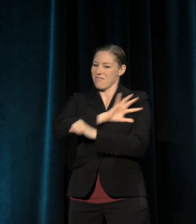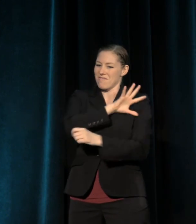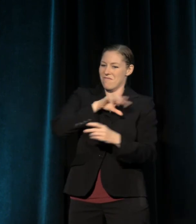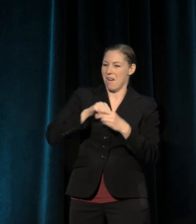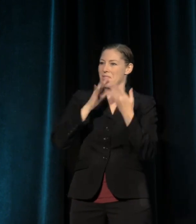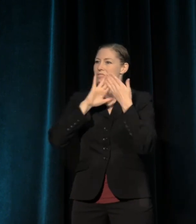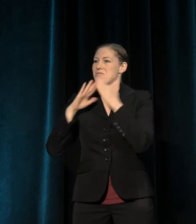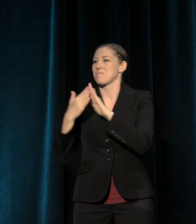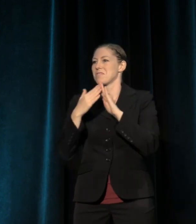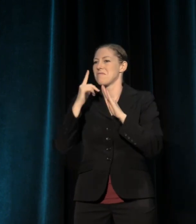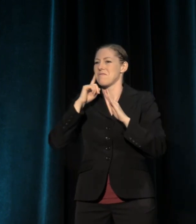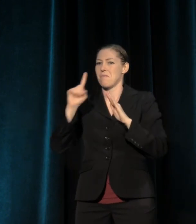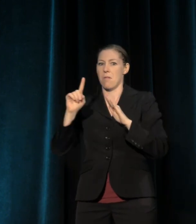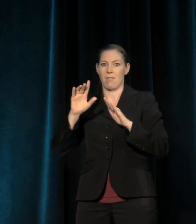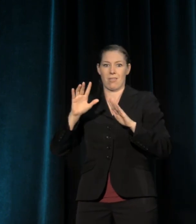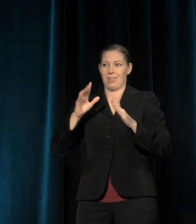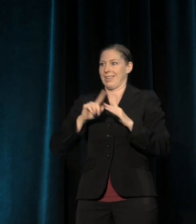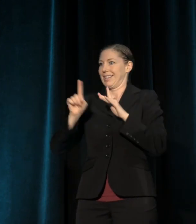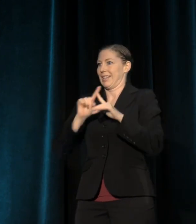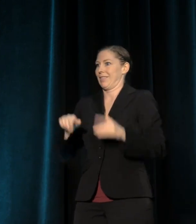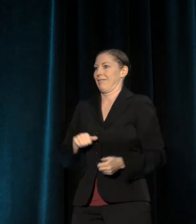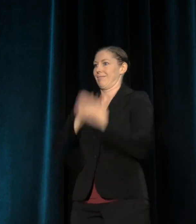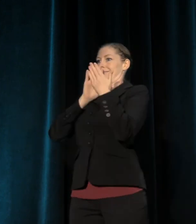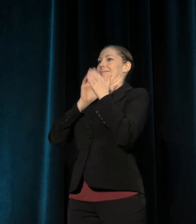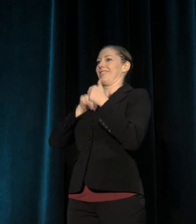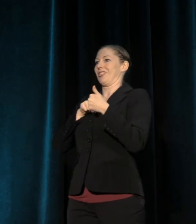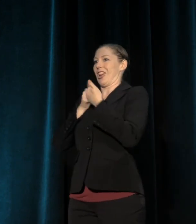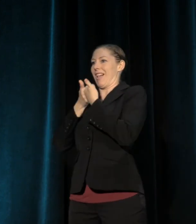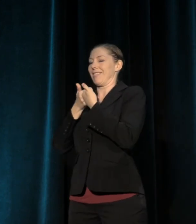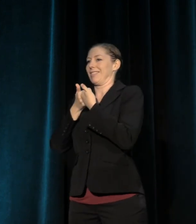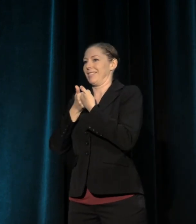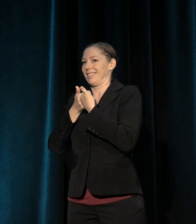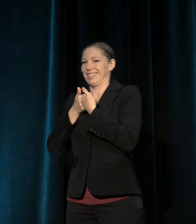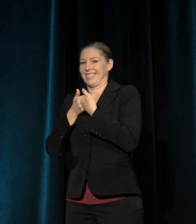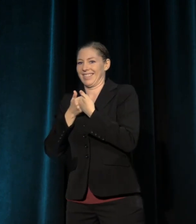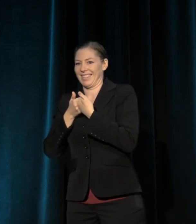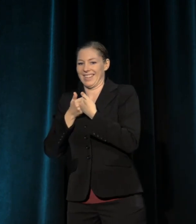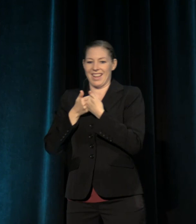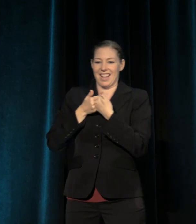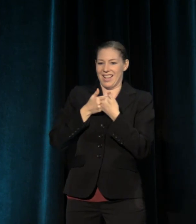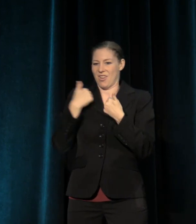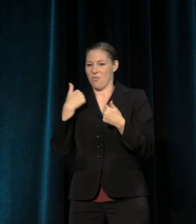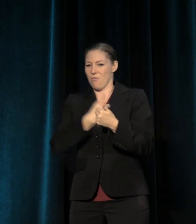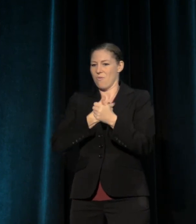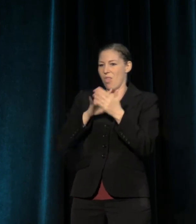for the challenges that you give us to be ever better,